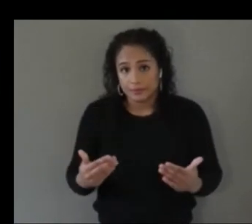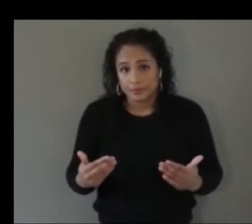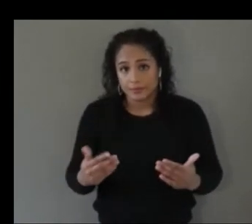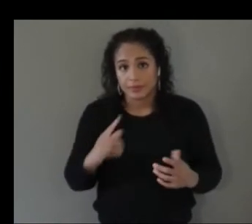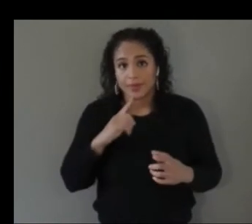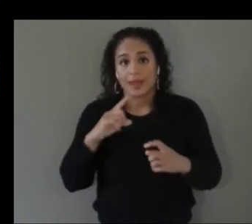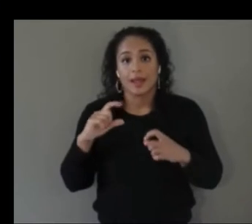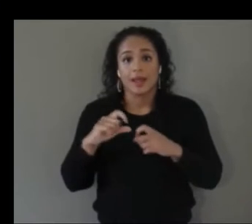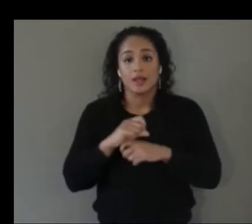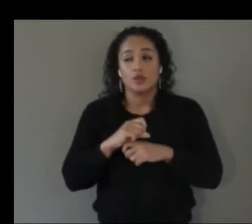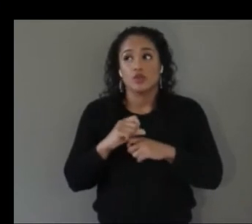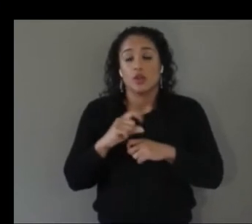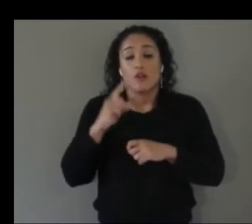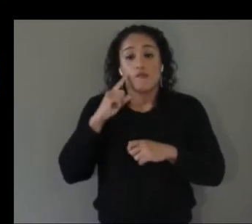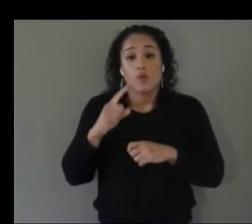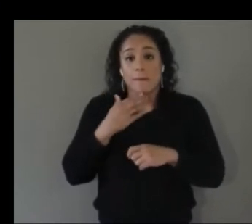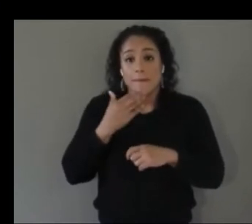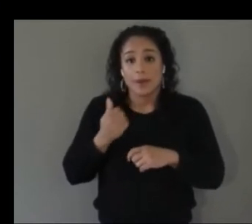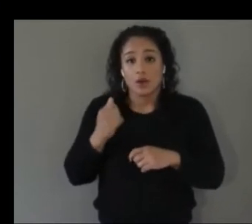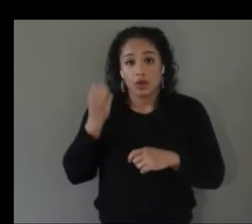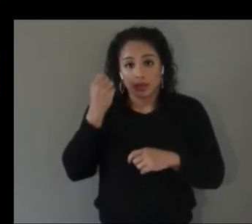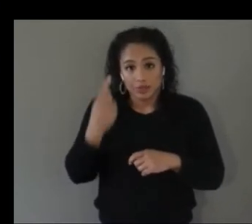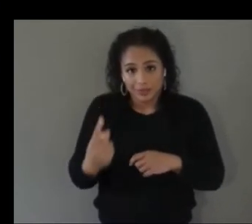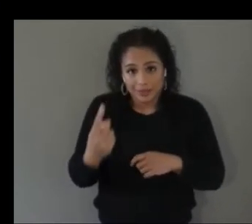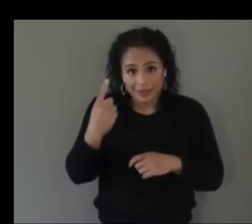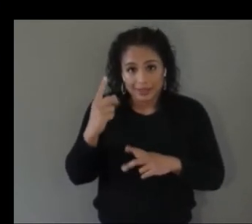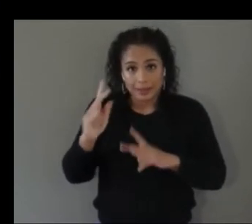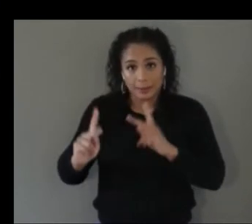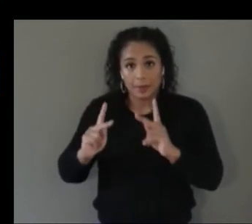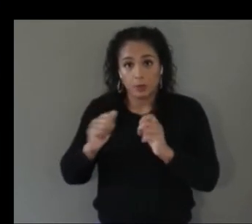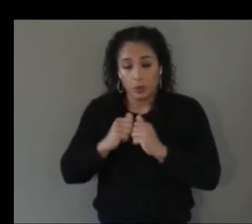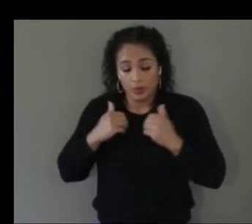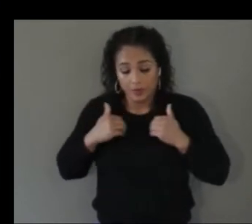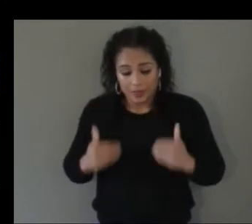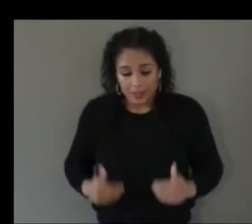understanding of what challenges people with physical disabilities have encountered or might